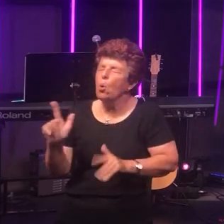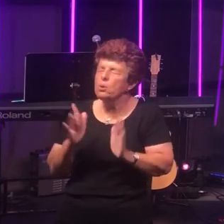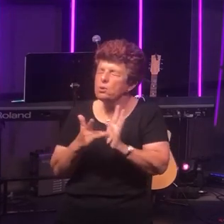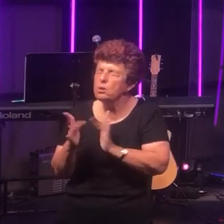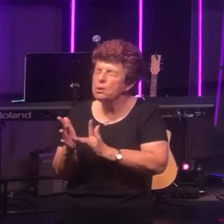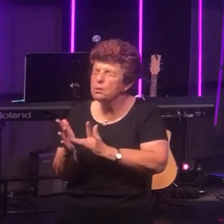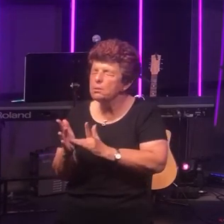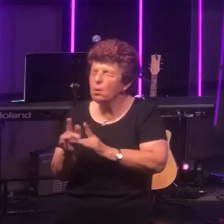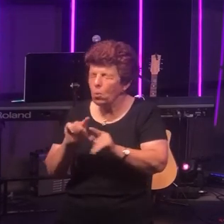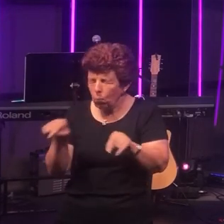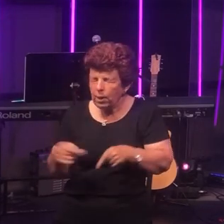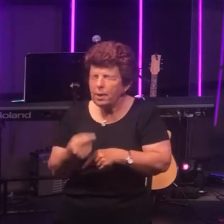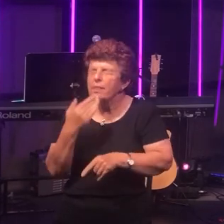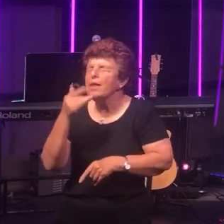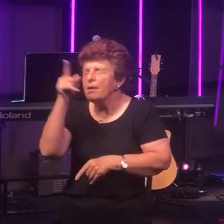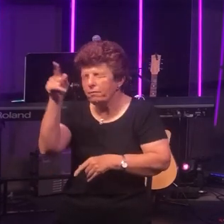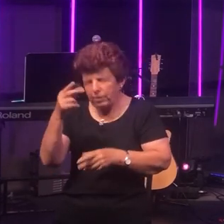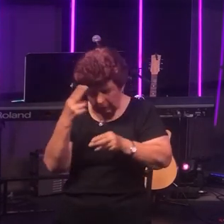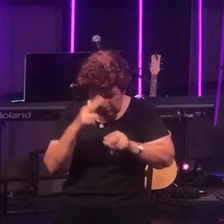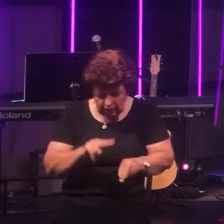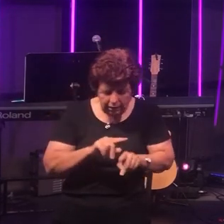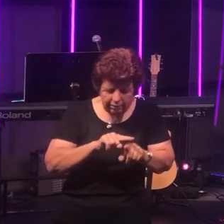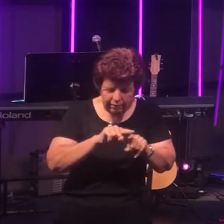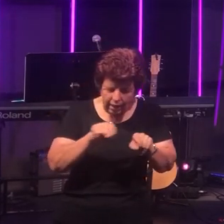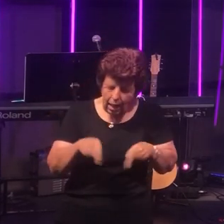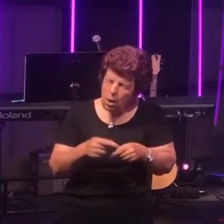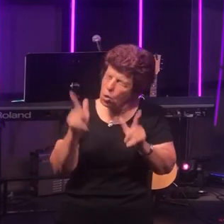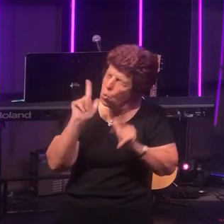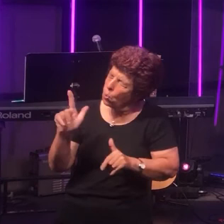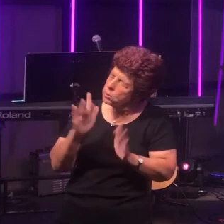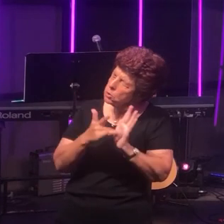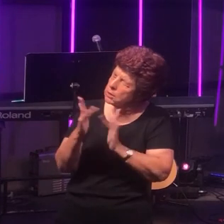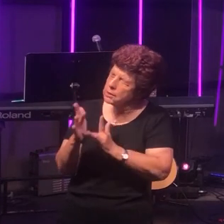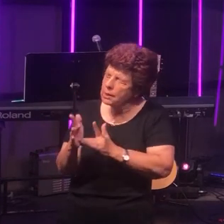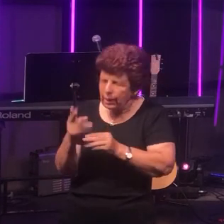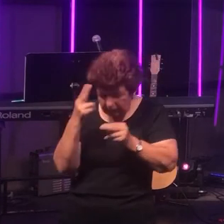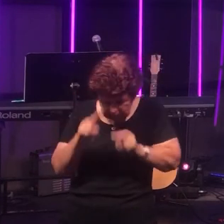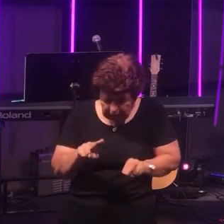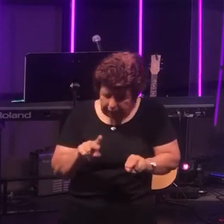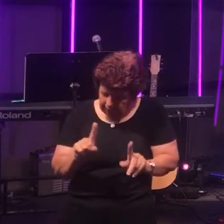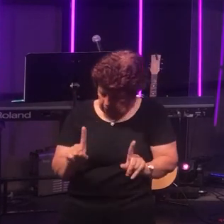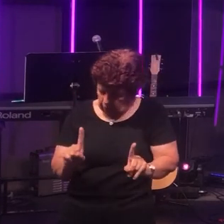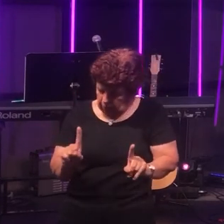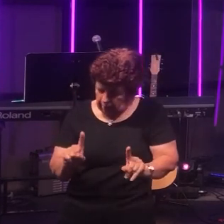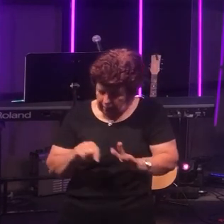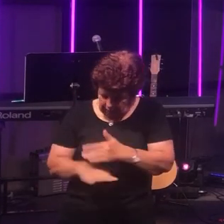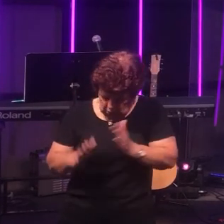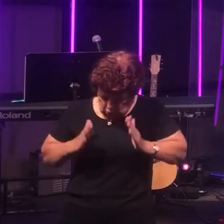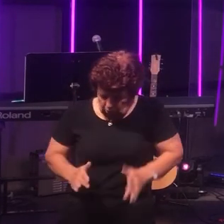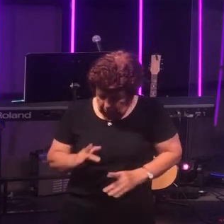you for the death of our Lord Jesus the death which in human terms was so wrong